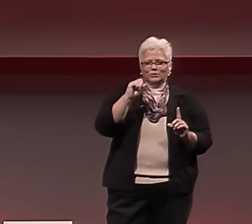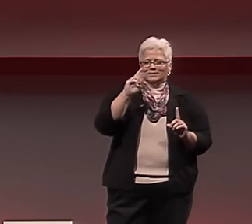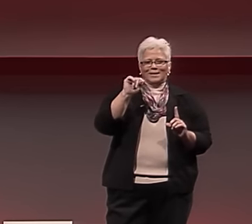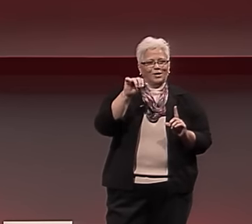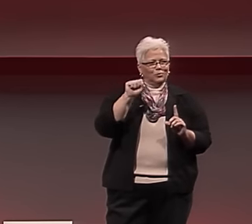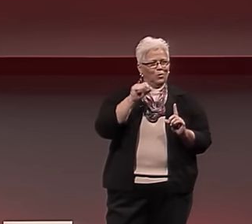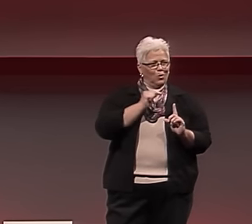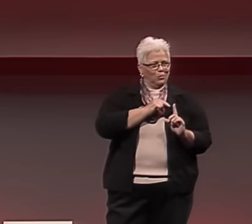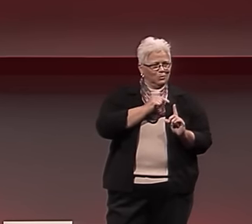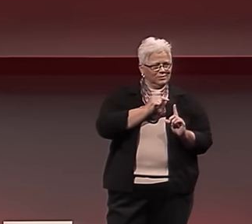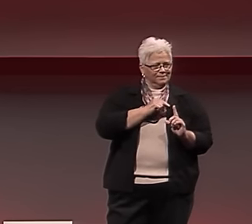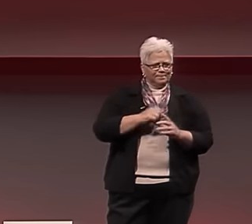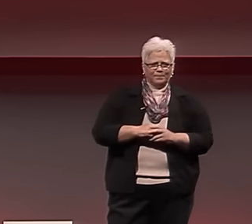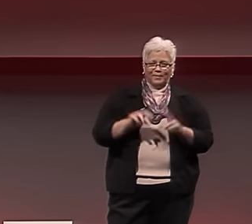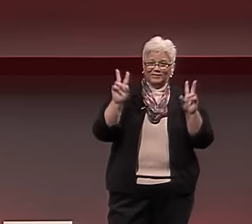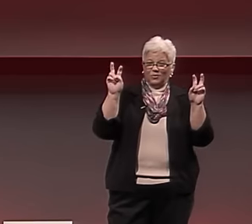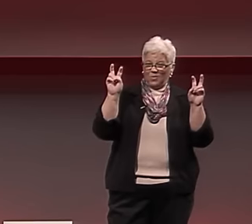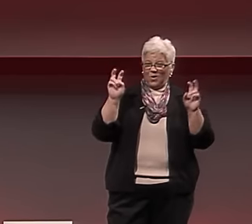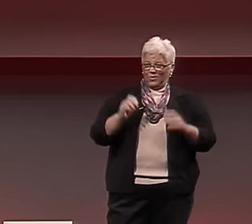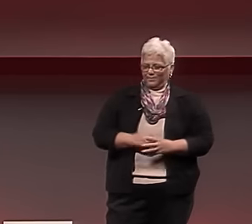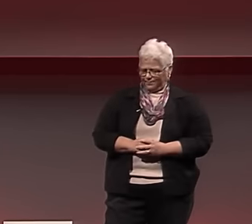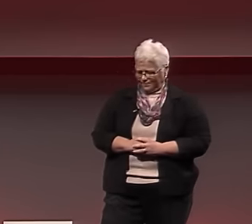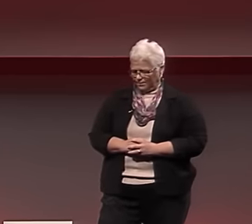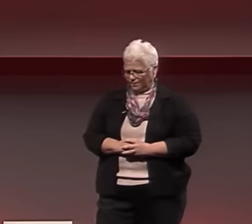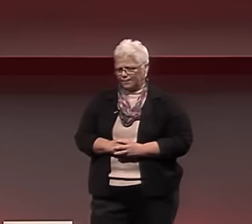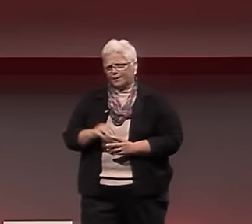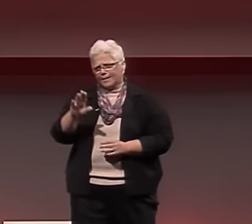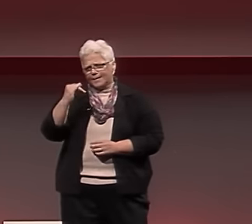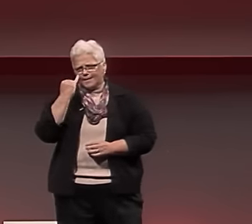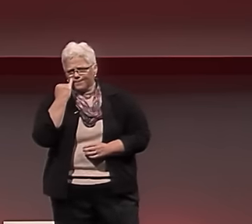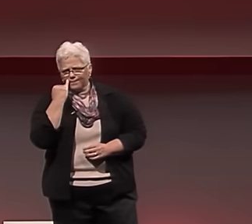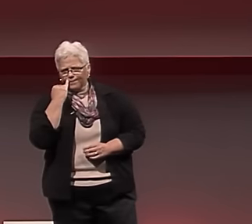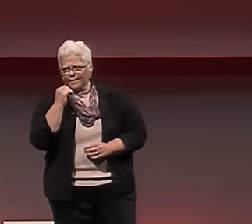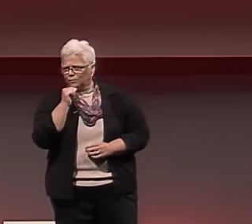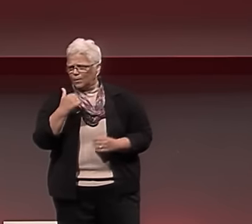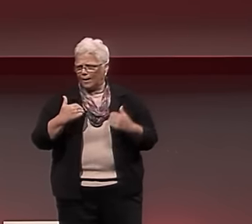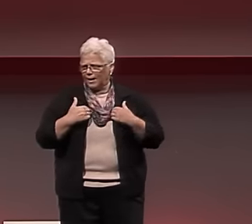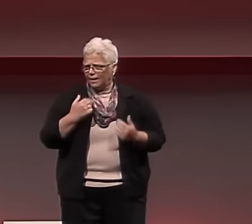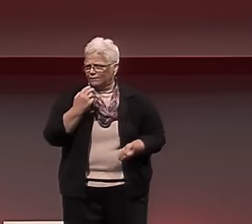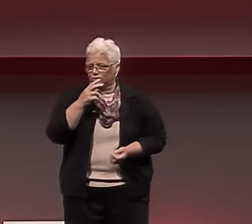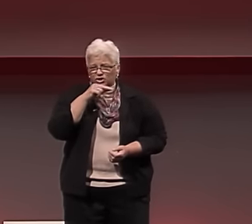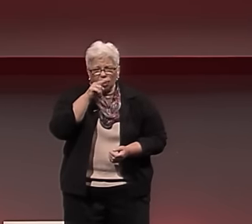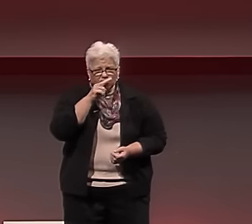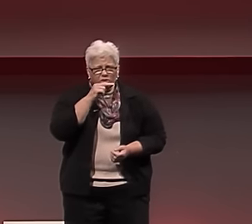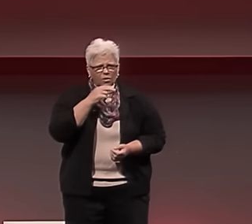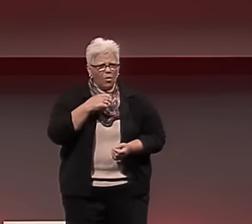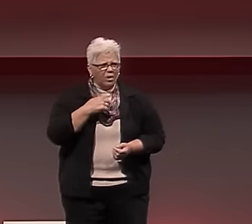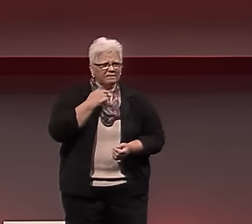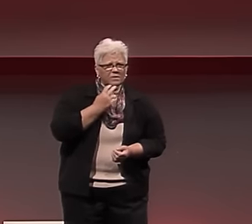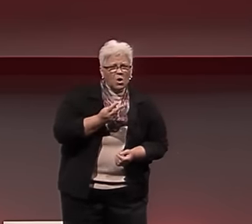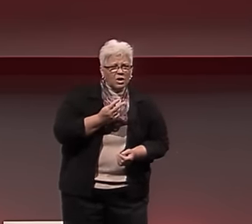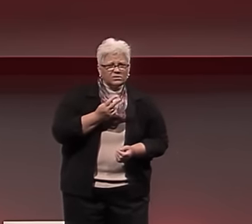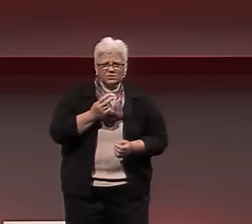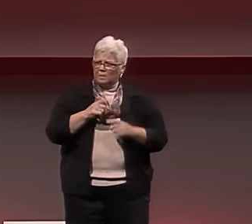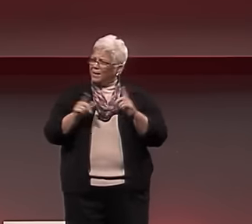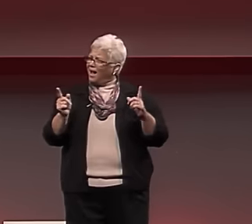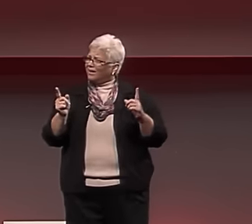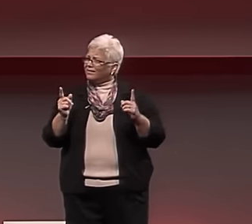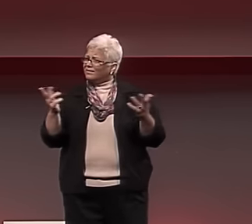the character of Socrates is quoted, "If we do not have voice or tongue